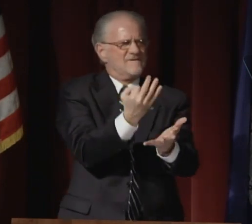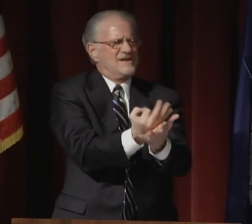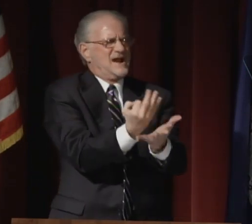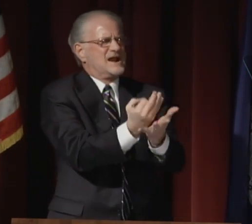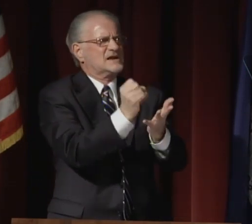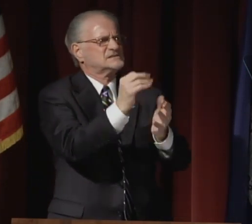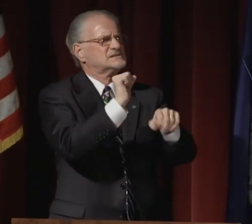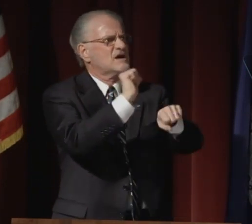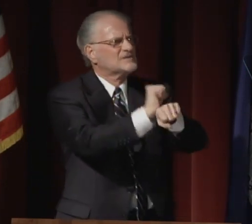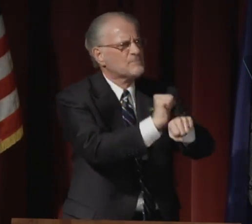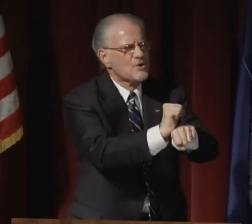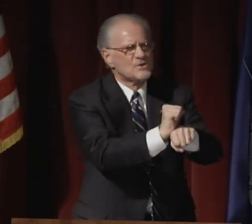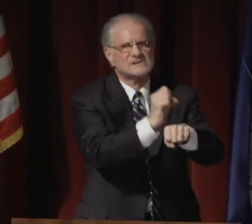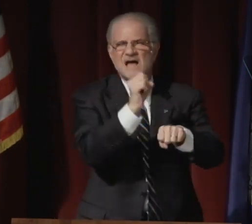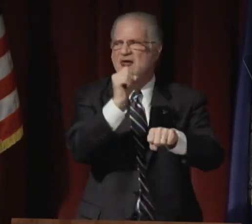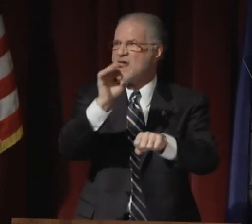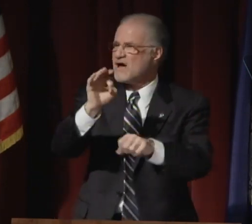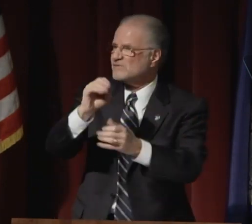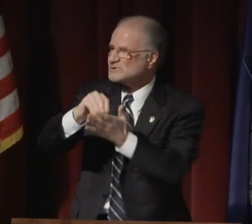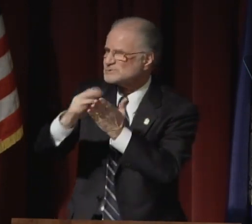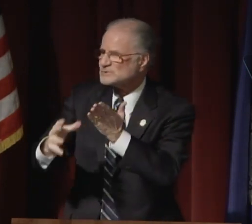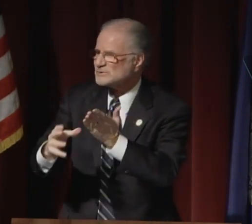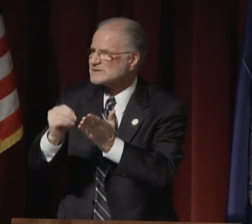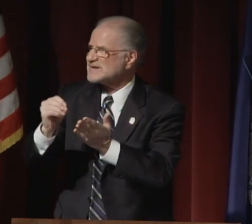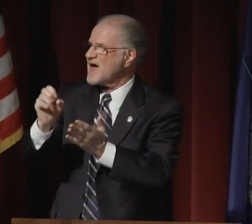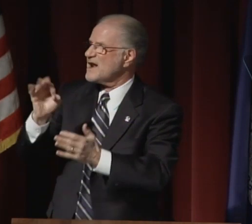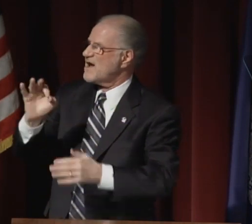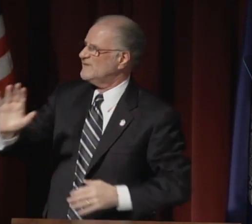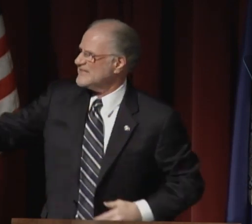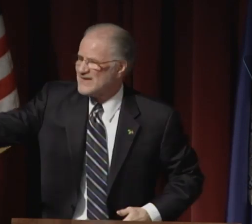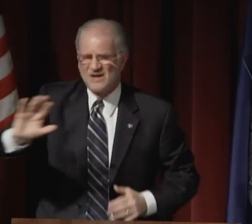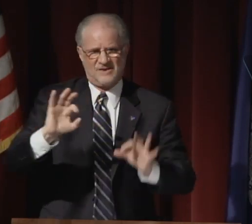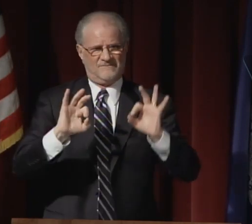They affect the finances of employees